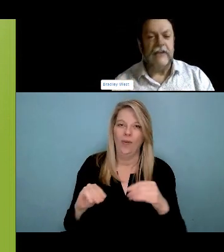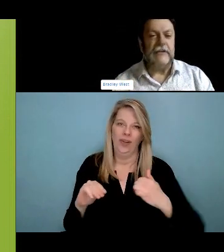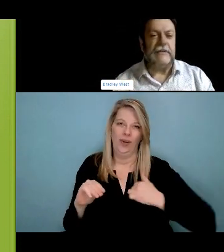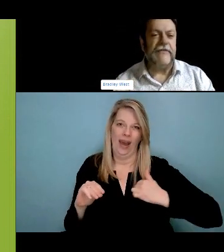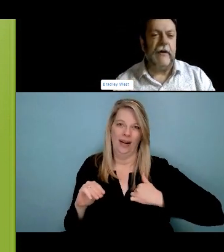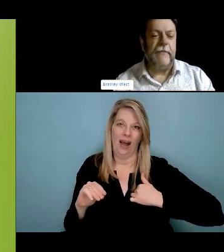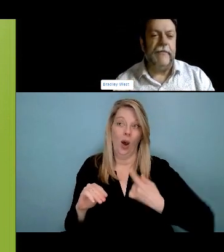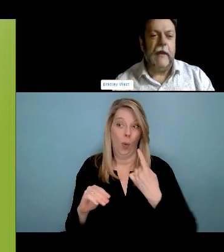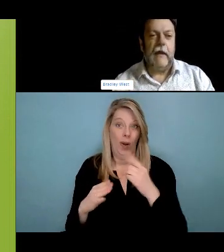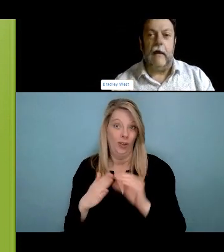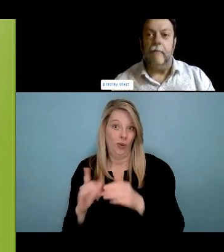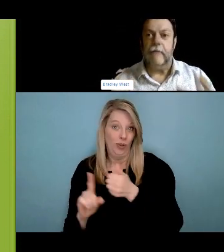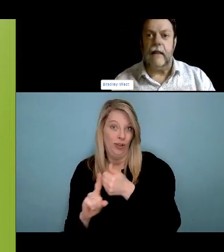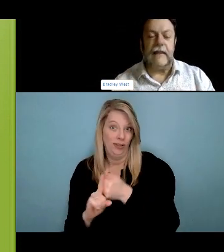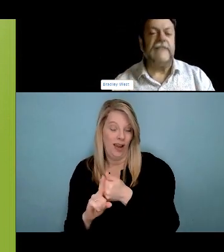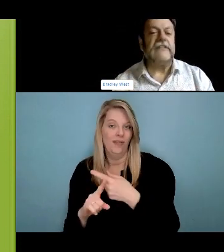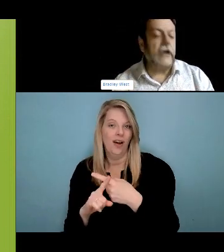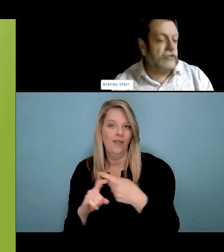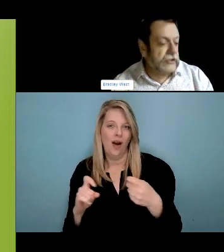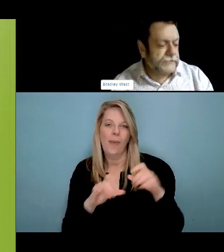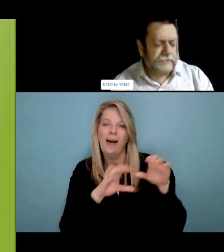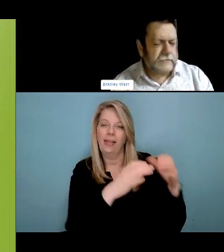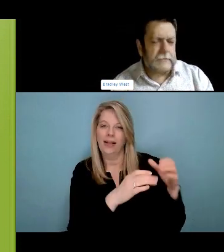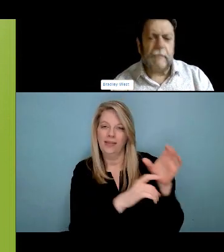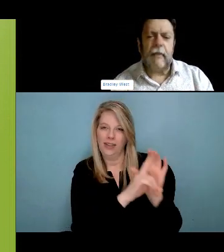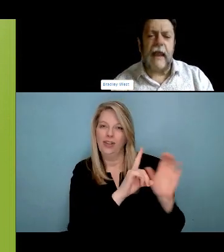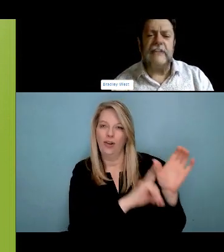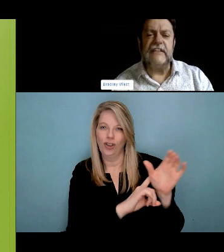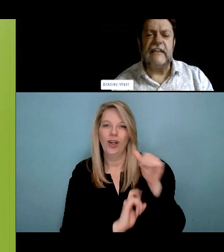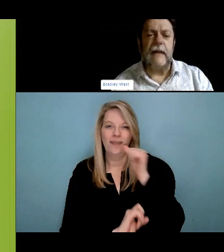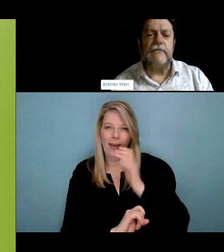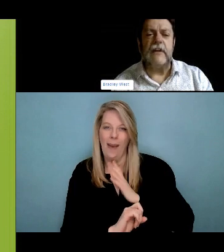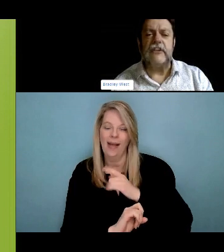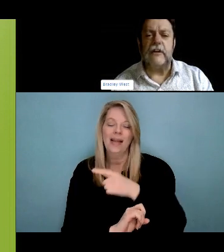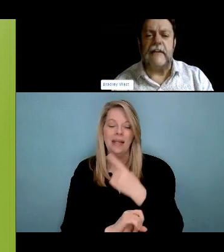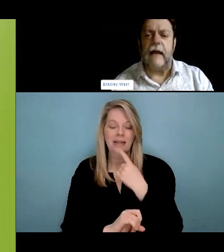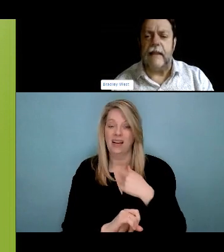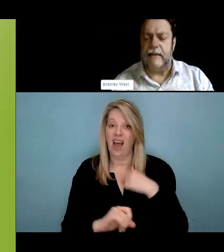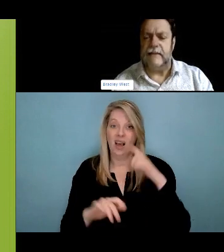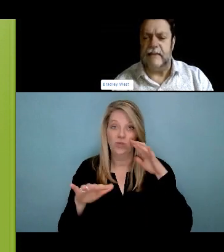not about me. And I try to remember. That I don't know what